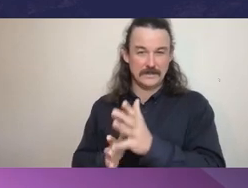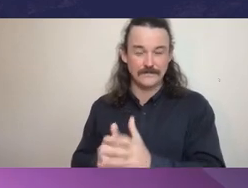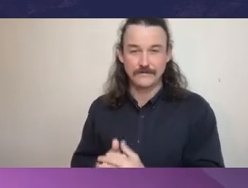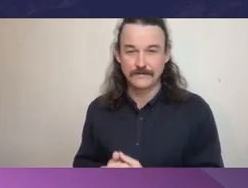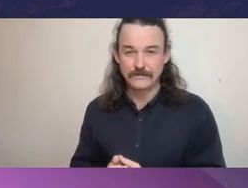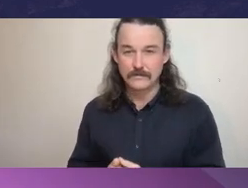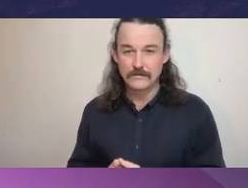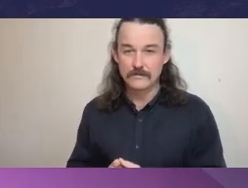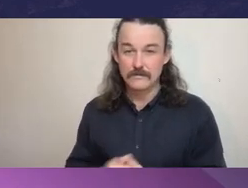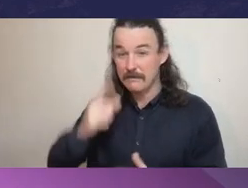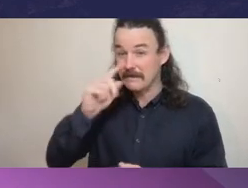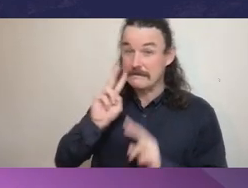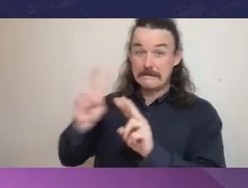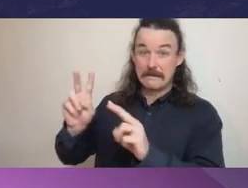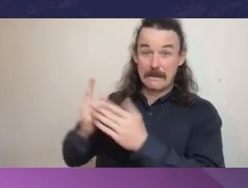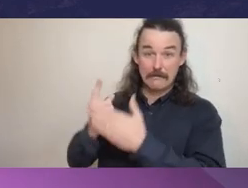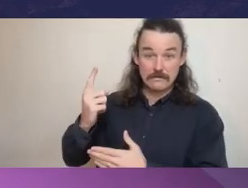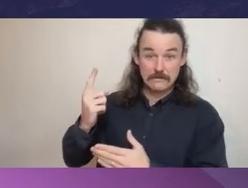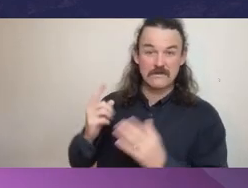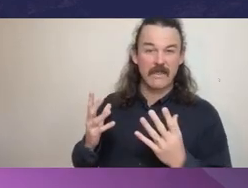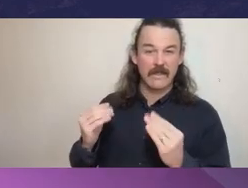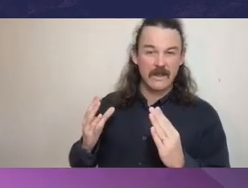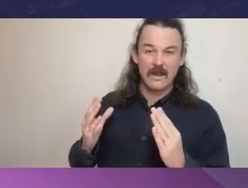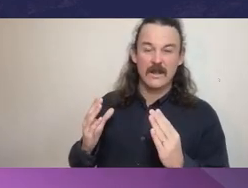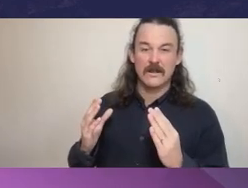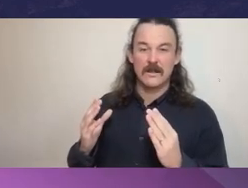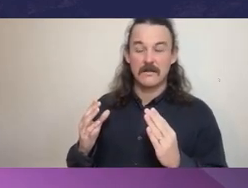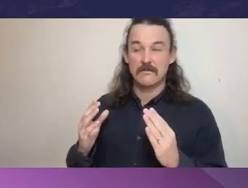a perception, not always the reality, but certainly a perception